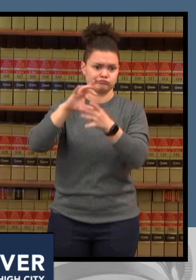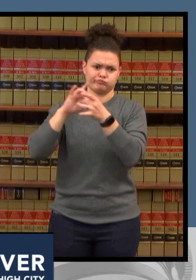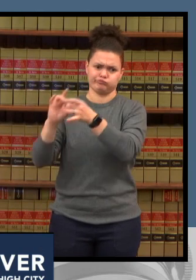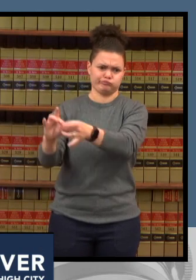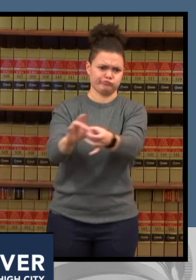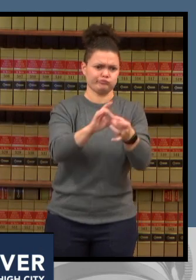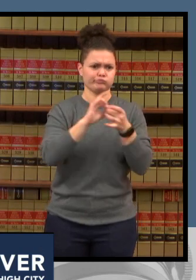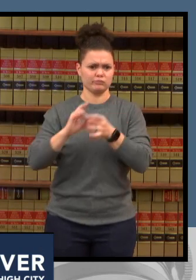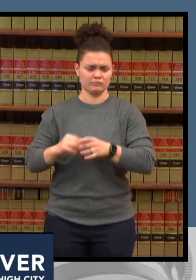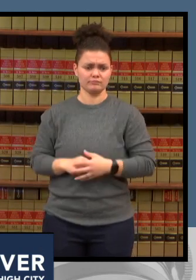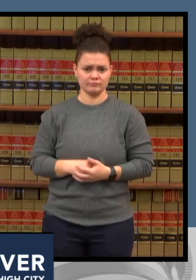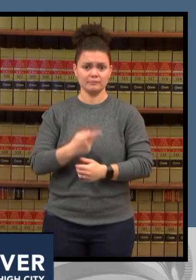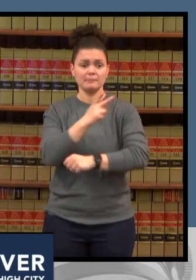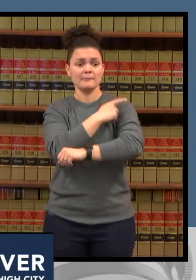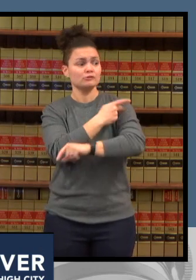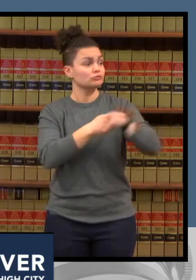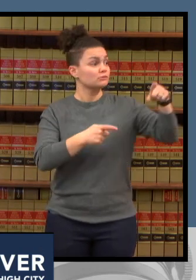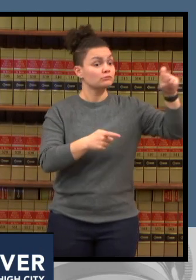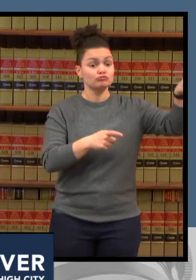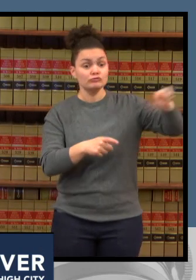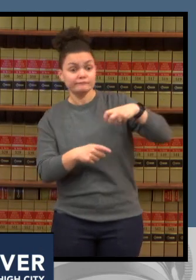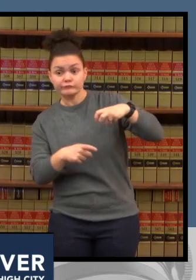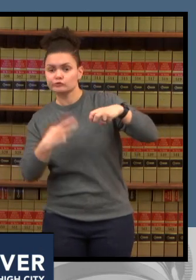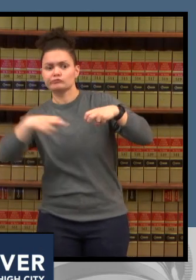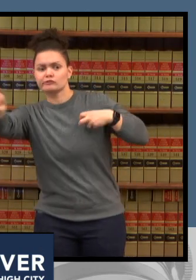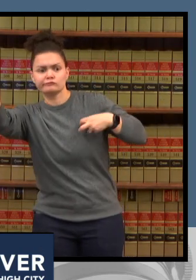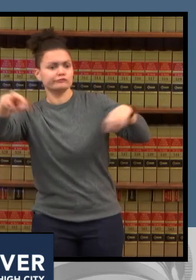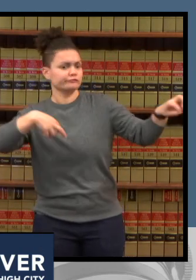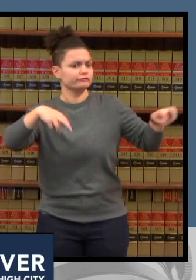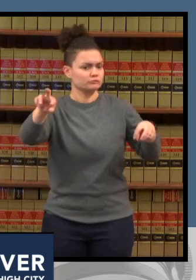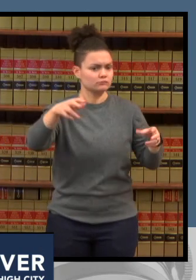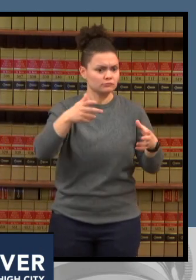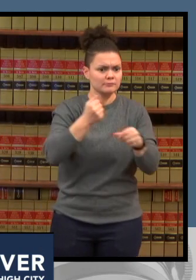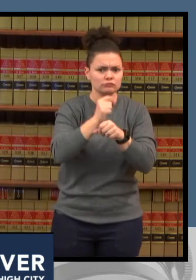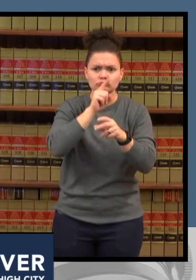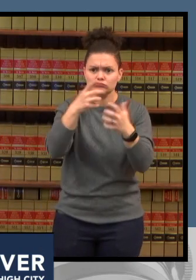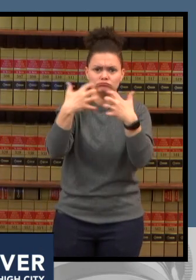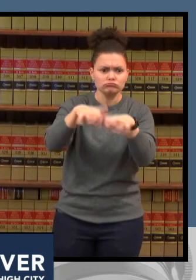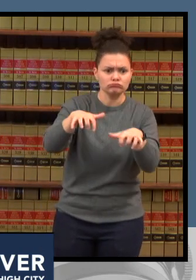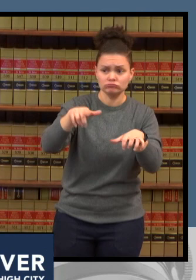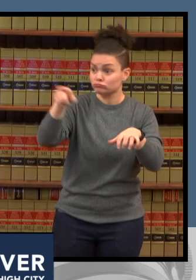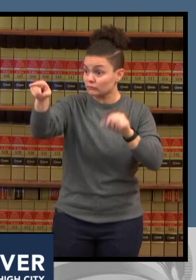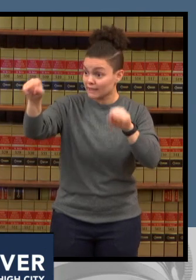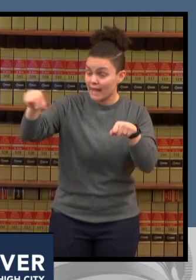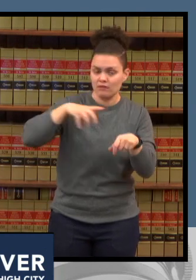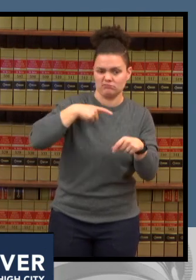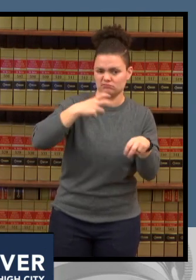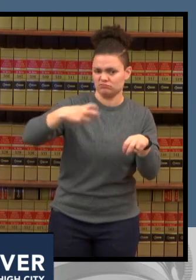making sure that there is a bed or a what we call a surge bed somewhere all of us have